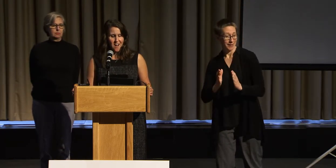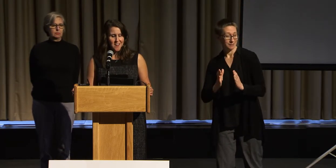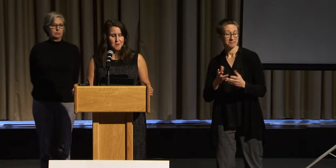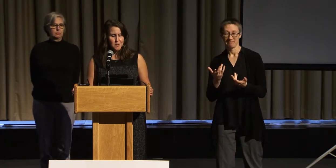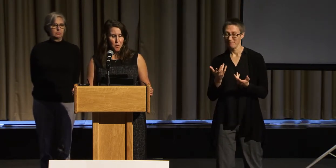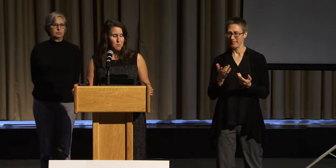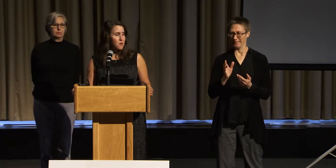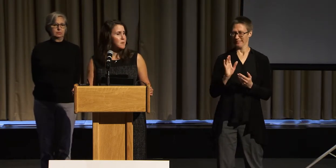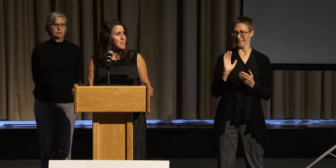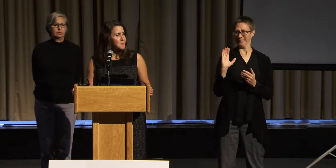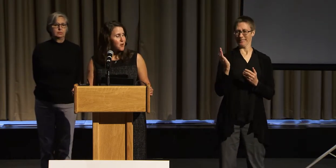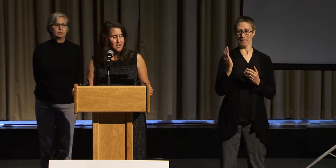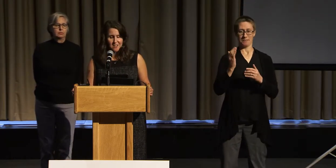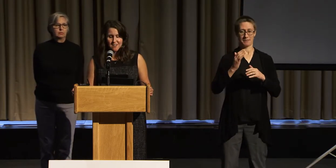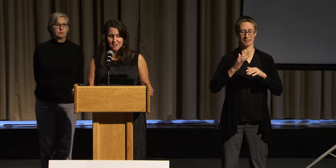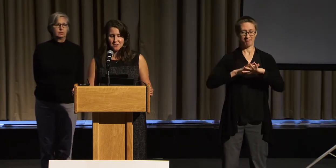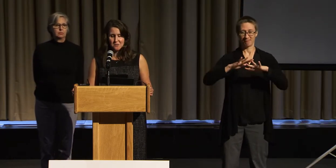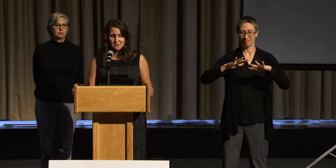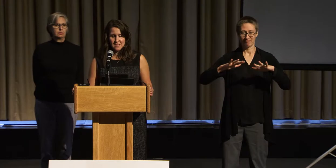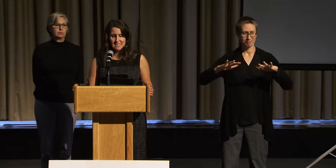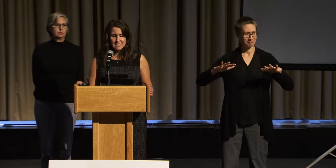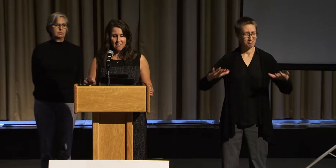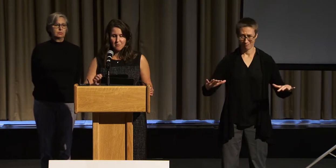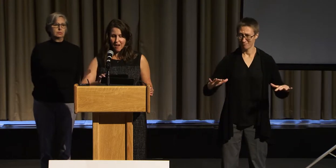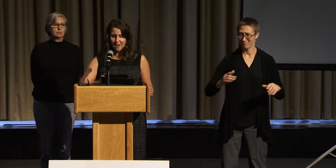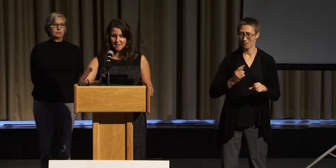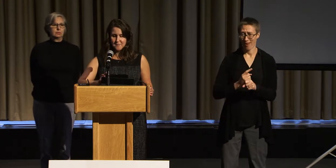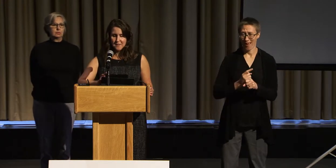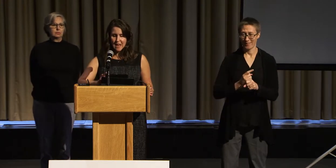I am known for being a person who is deafblind.